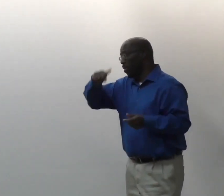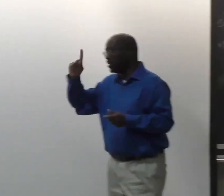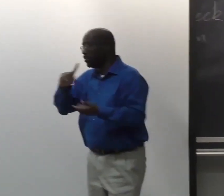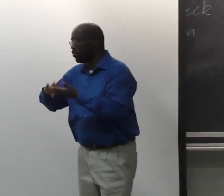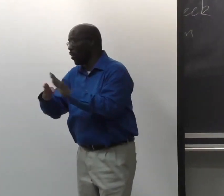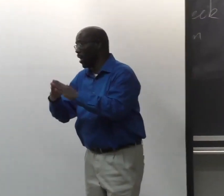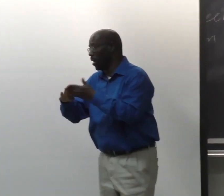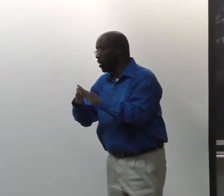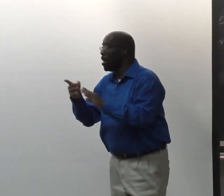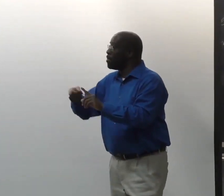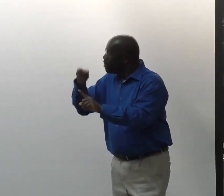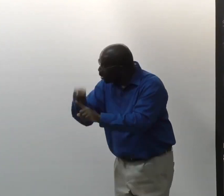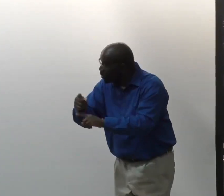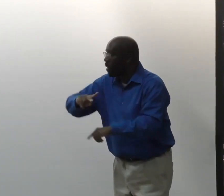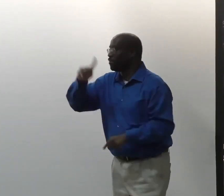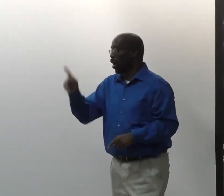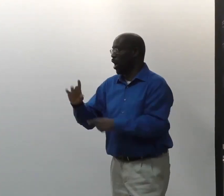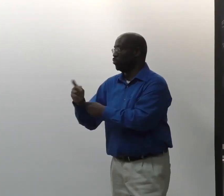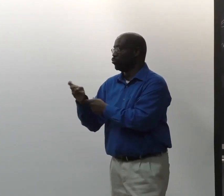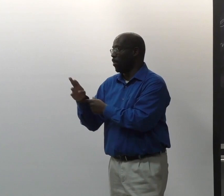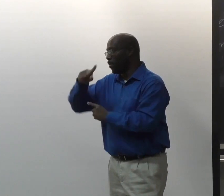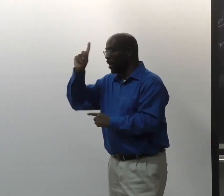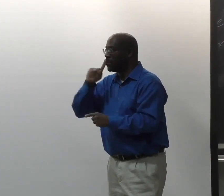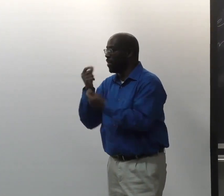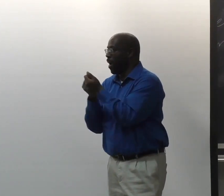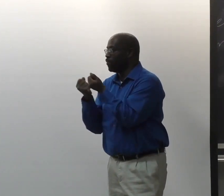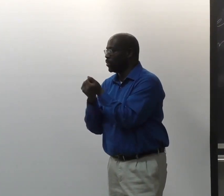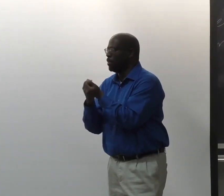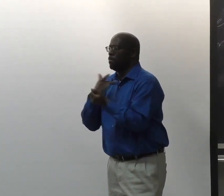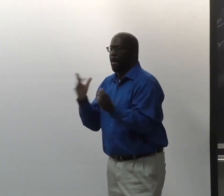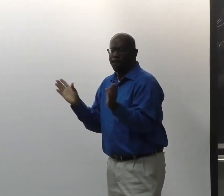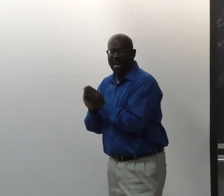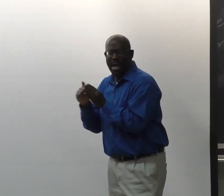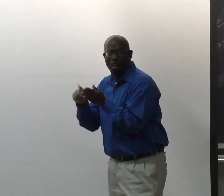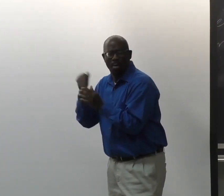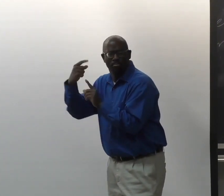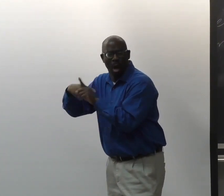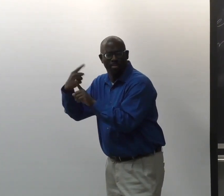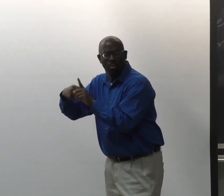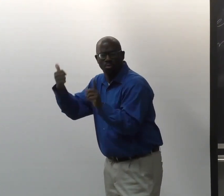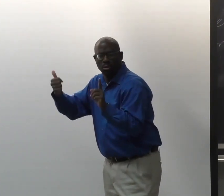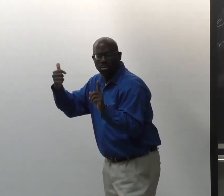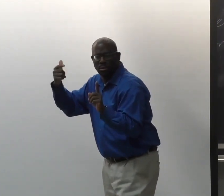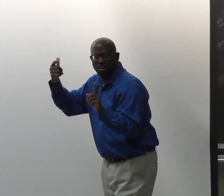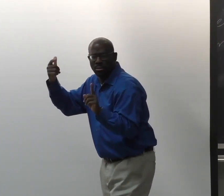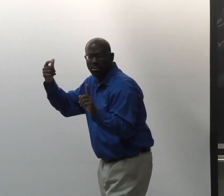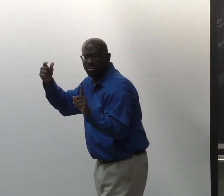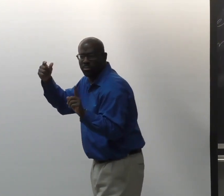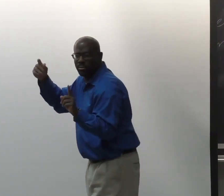Here in Philadelphia, there's a huge Black deaf community, especially the Chapter of Black Deaf Advocates. They meet about once a month. Am I right?